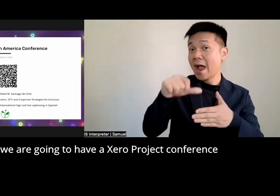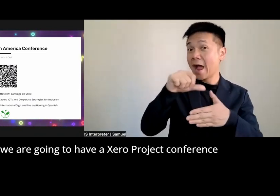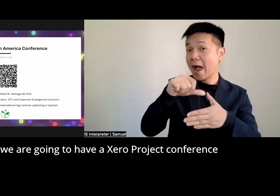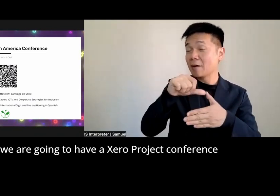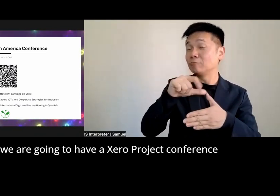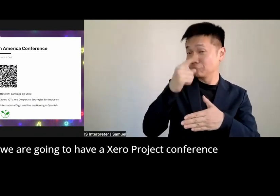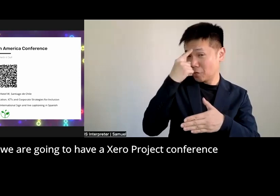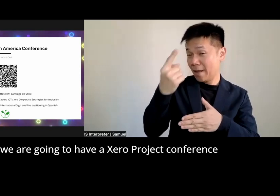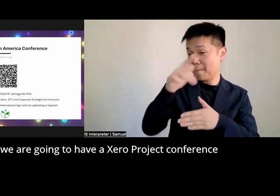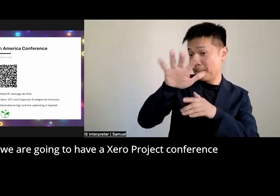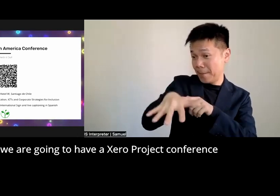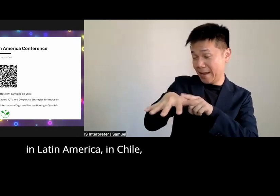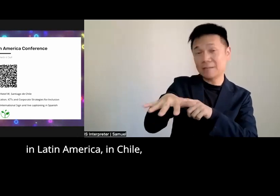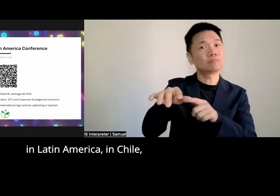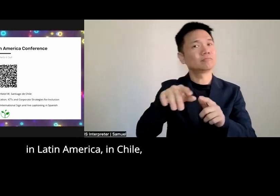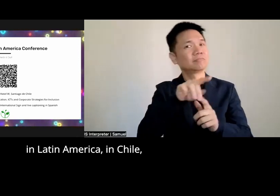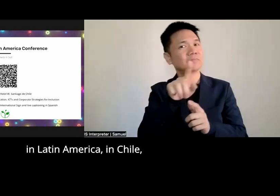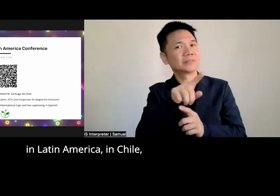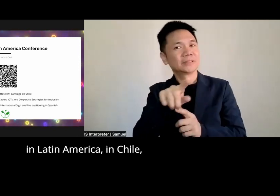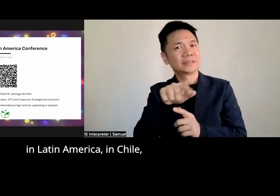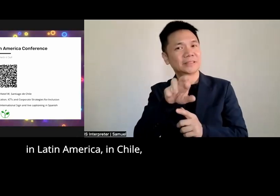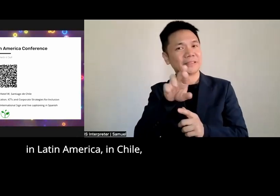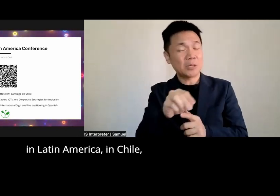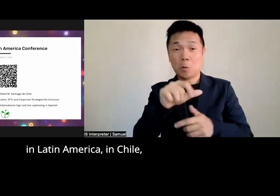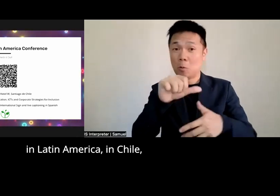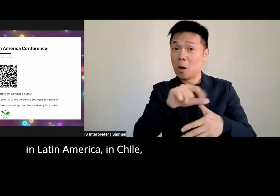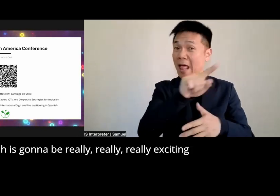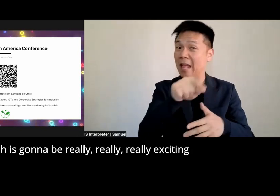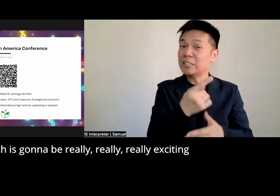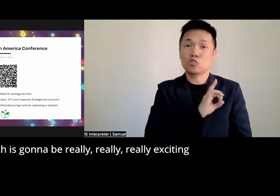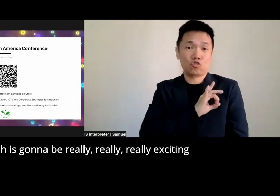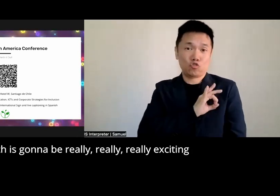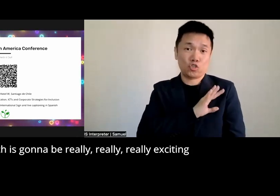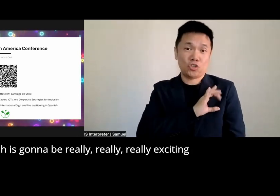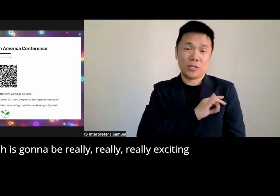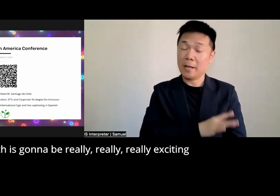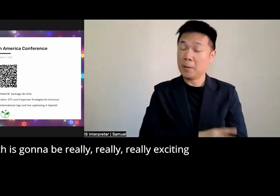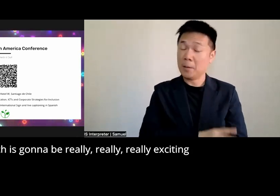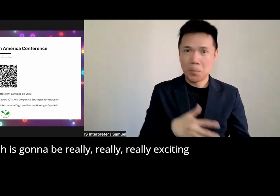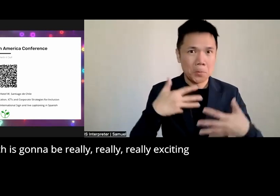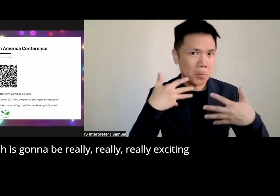to have a zero project conference in Latin America in Chile which is going to be really really really